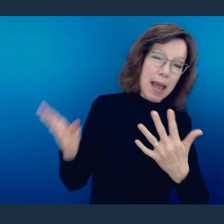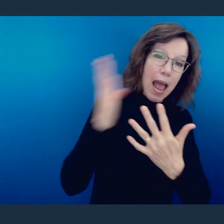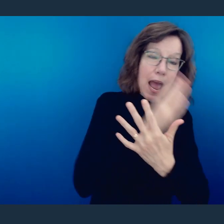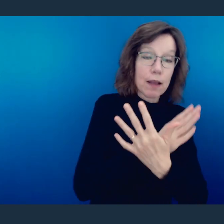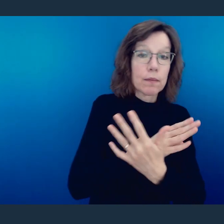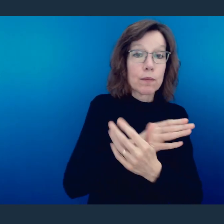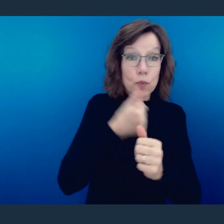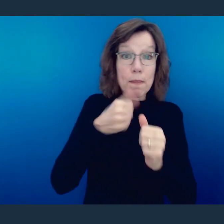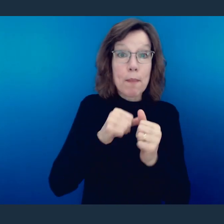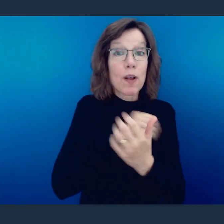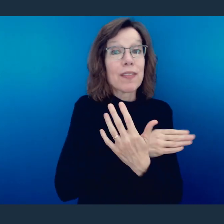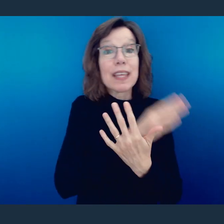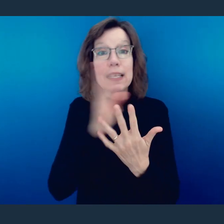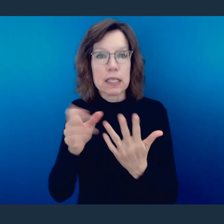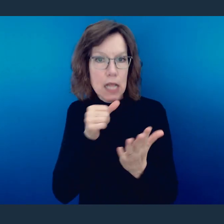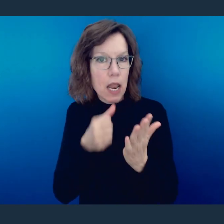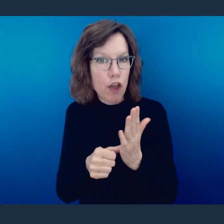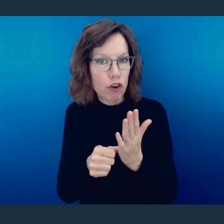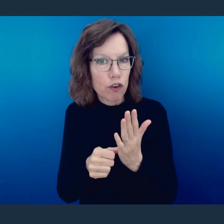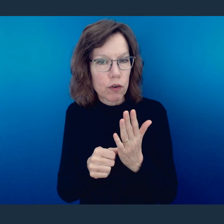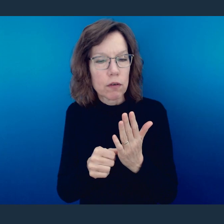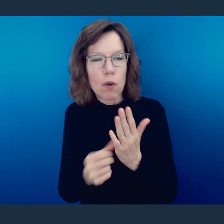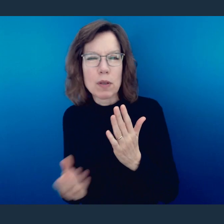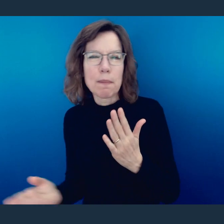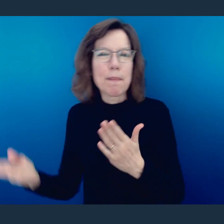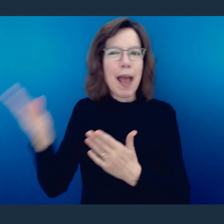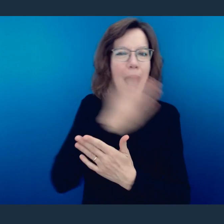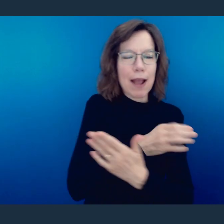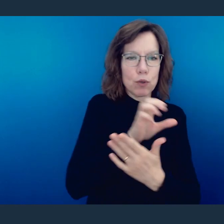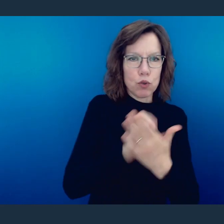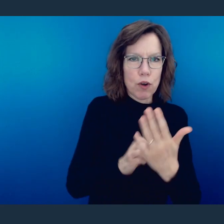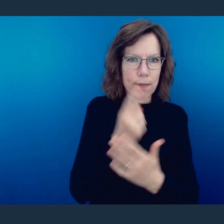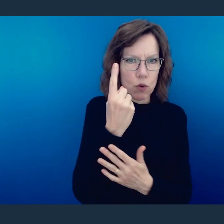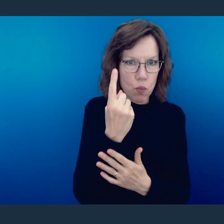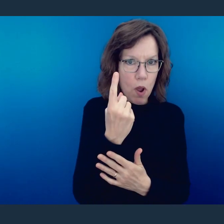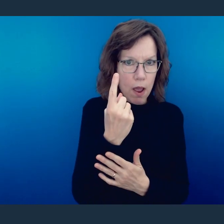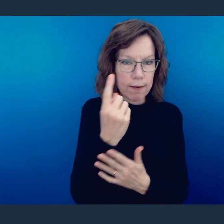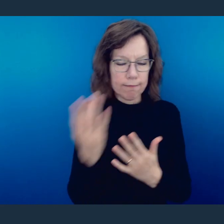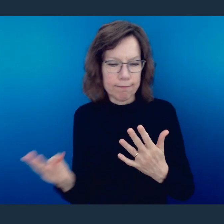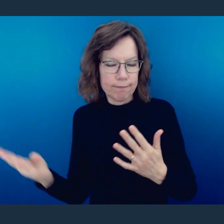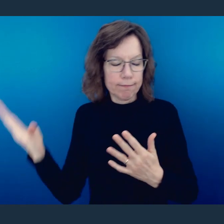of what's been said. Remember, in a letter, all of what's been said goes all the way back